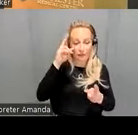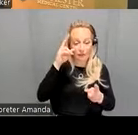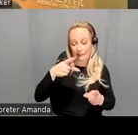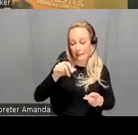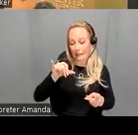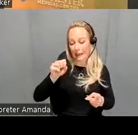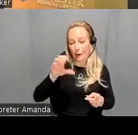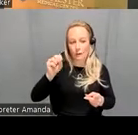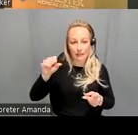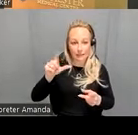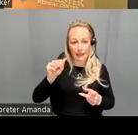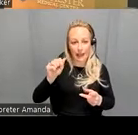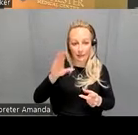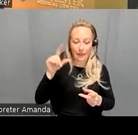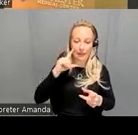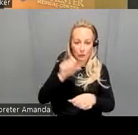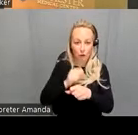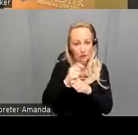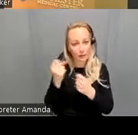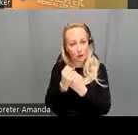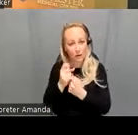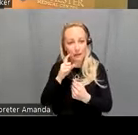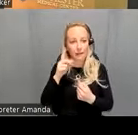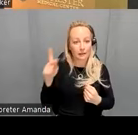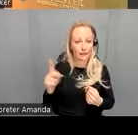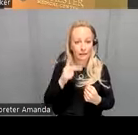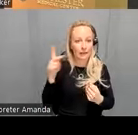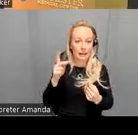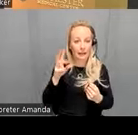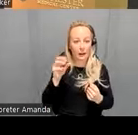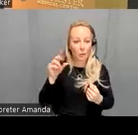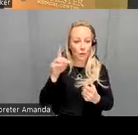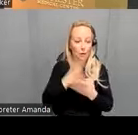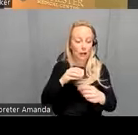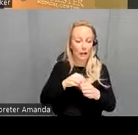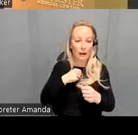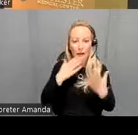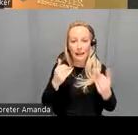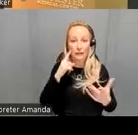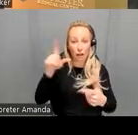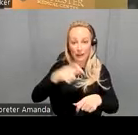and also this work was supported by a kward partly and I want to thank you for your time